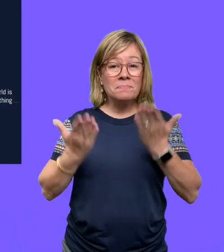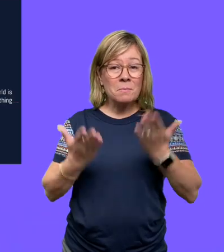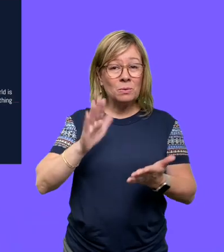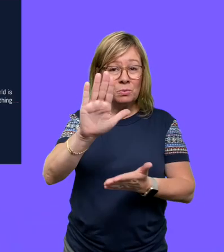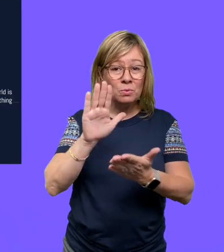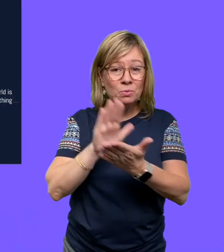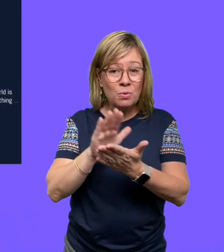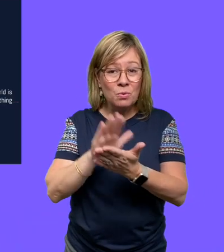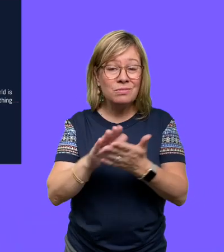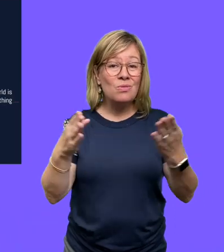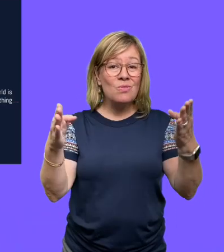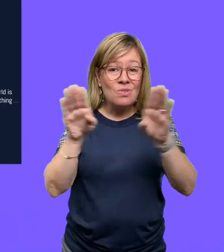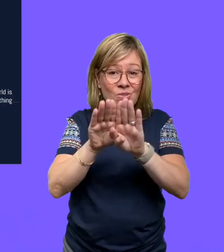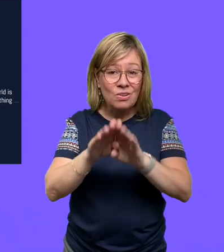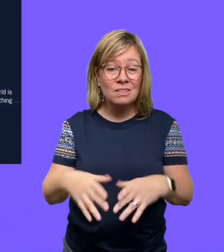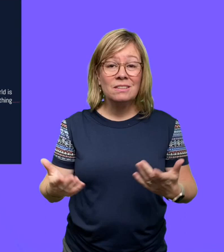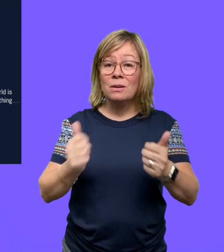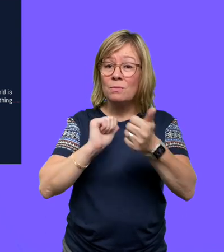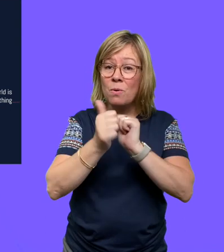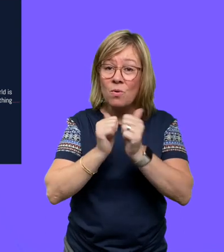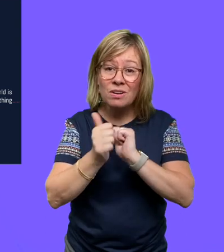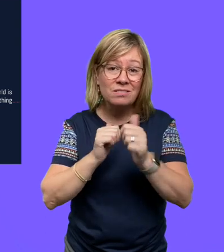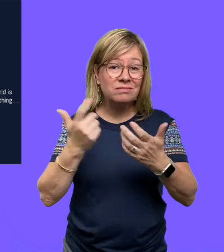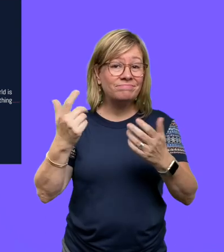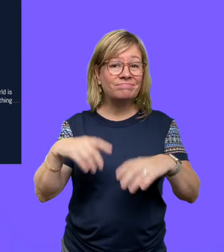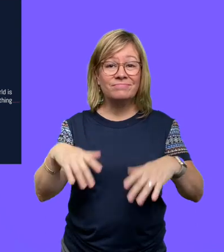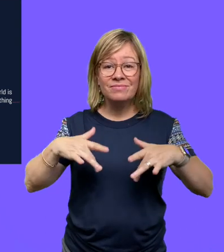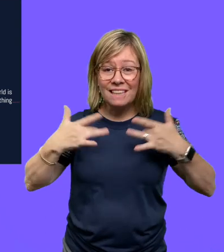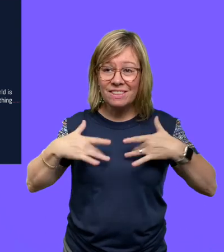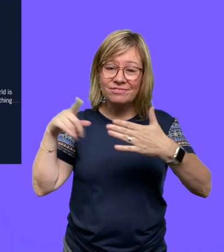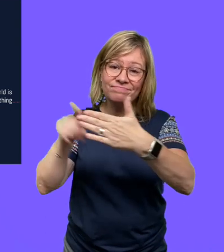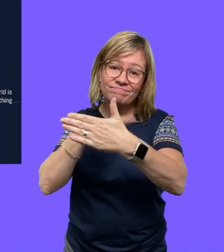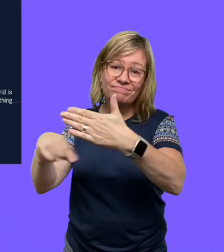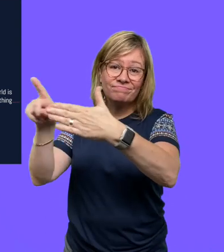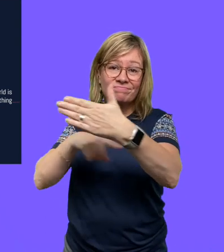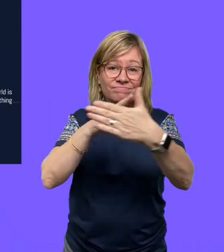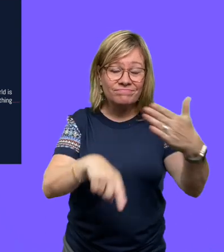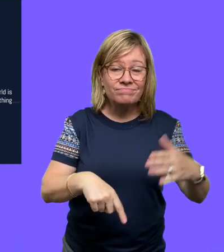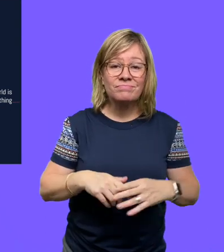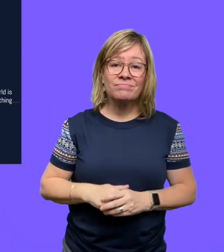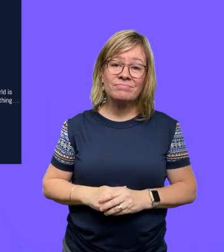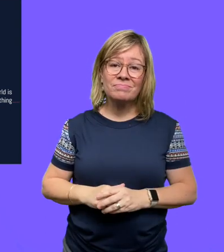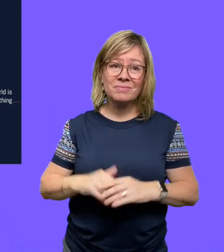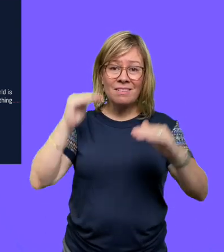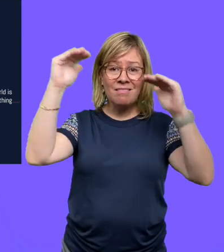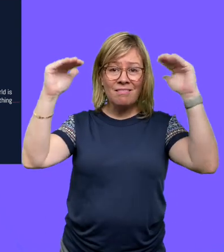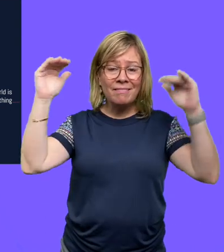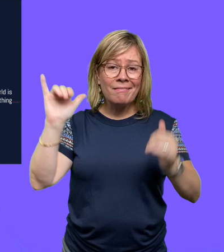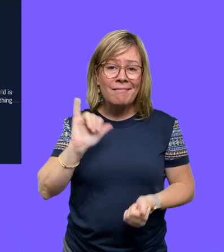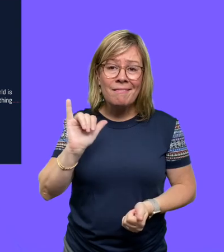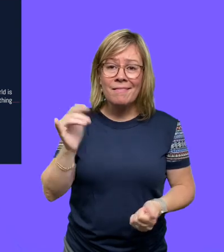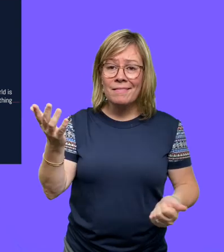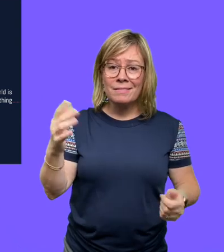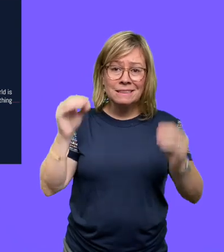Maybe your school is closed. Sports or events might be canceled. Grown-ups like